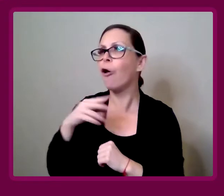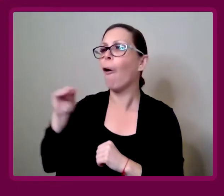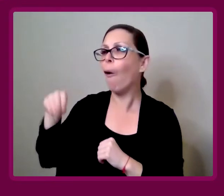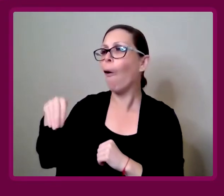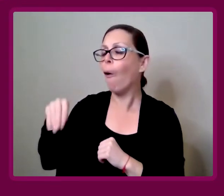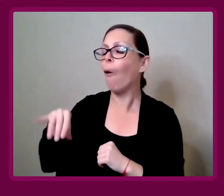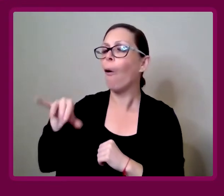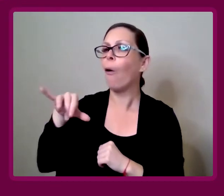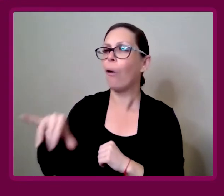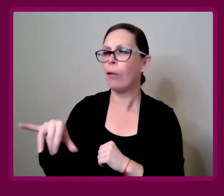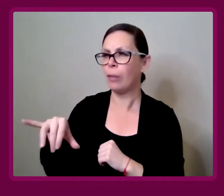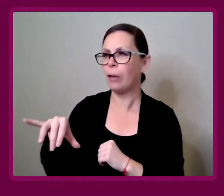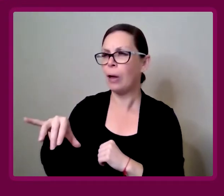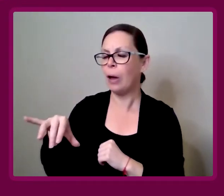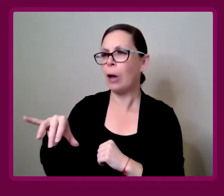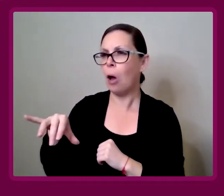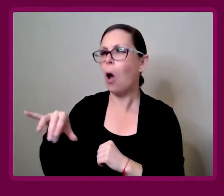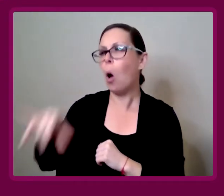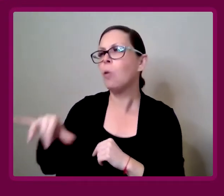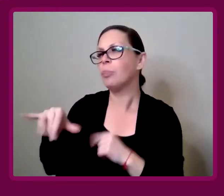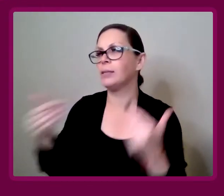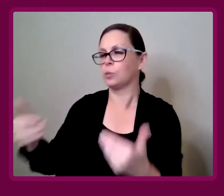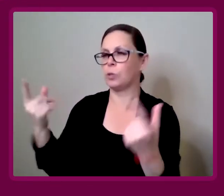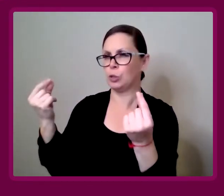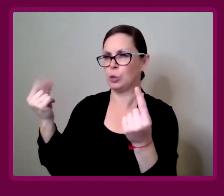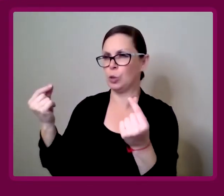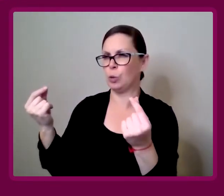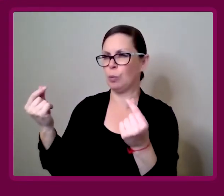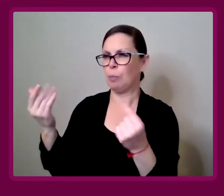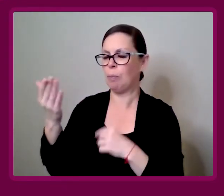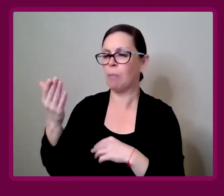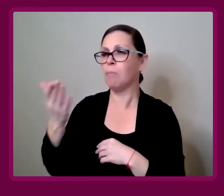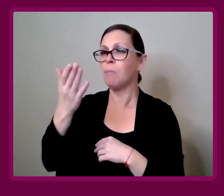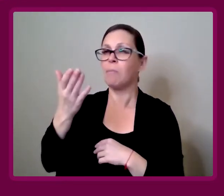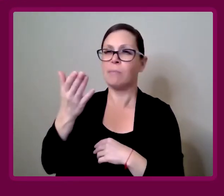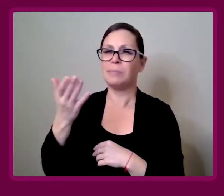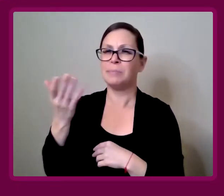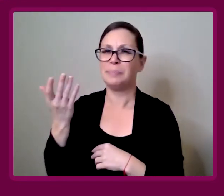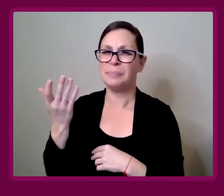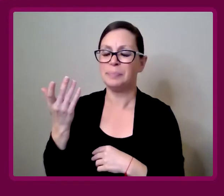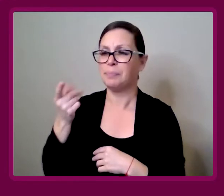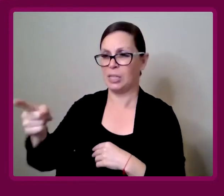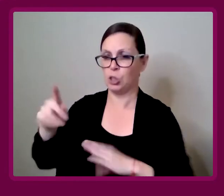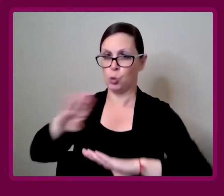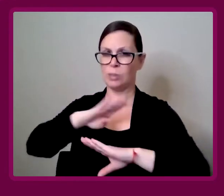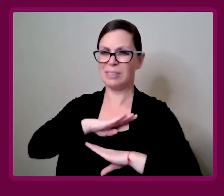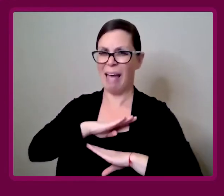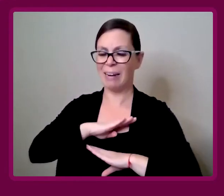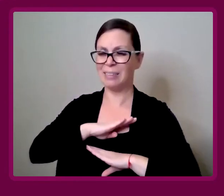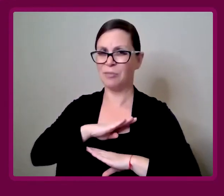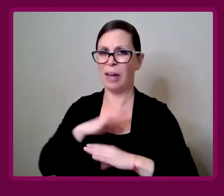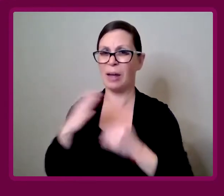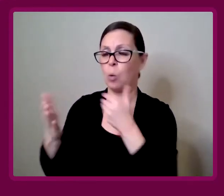Not just saying, "Oh, that will do," because you've ticked a box, because you've got a toilet and a lift.